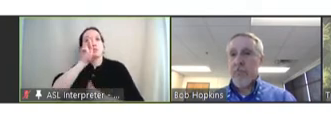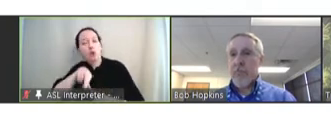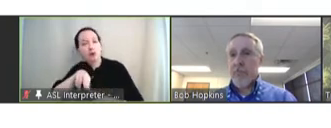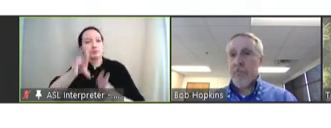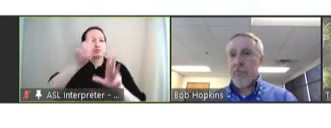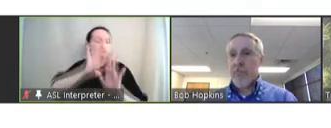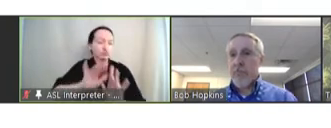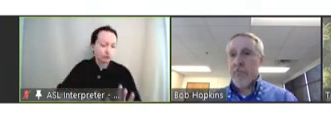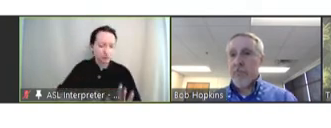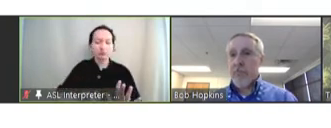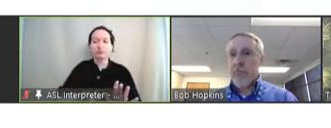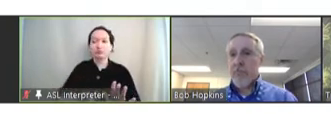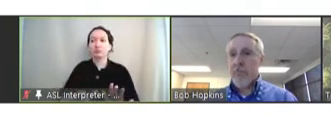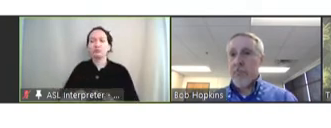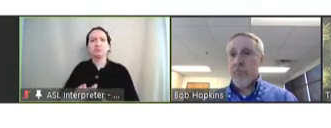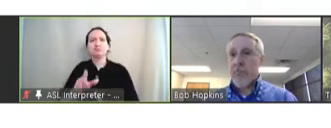it's going to be really interesting to see